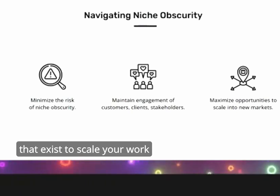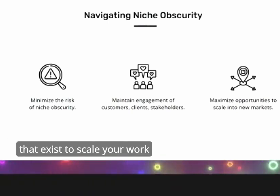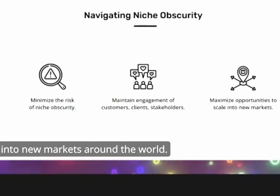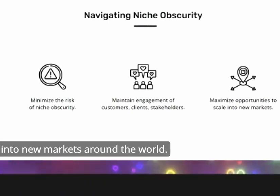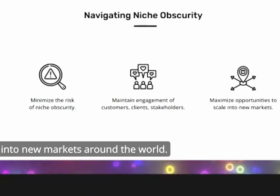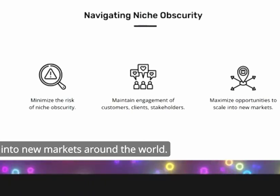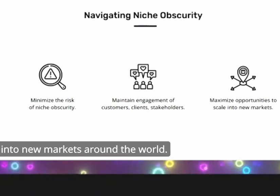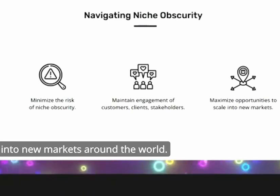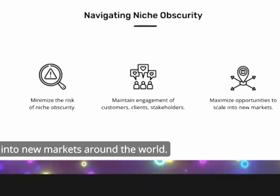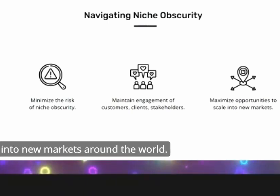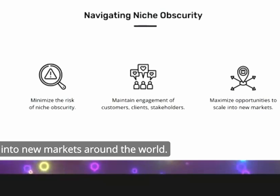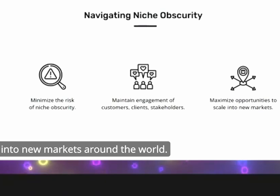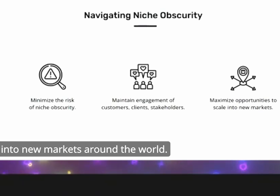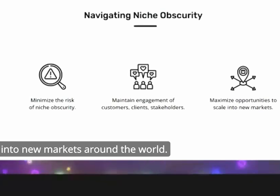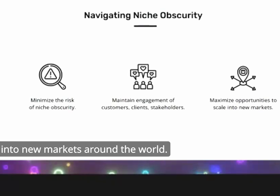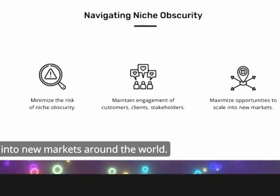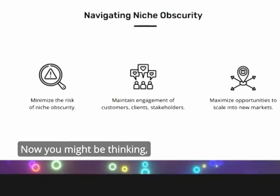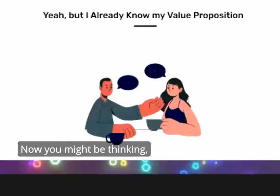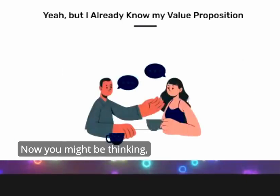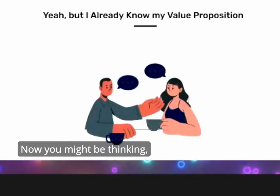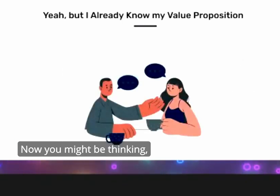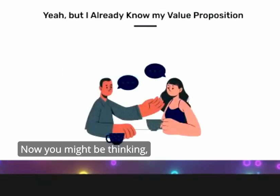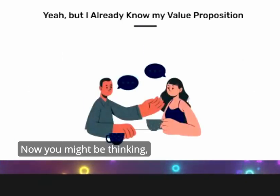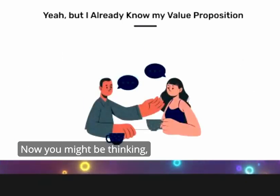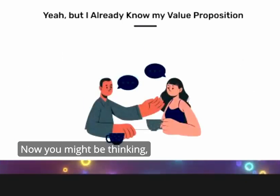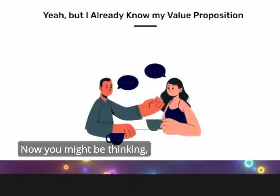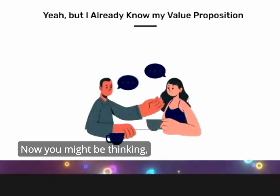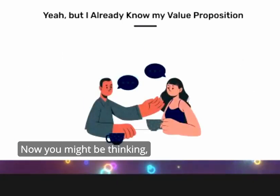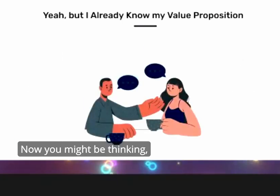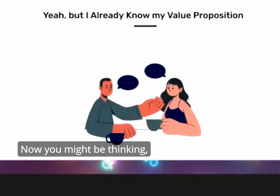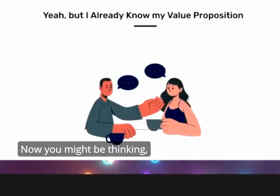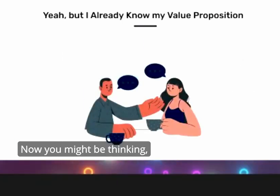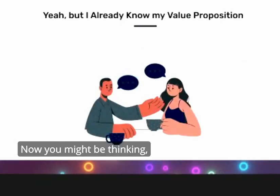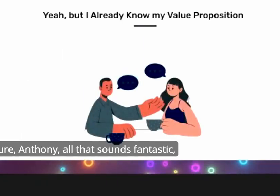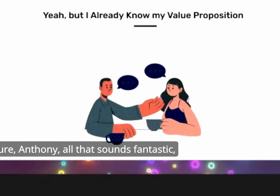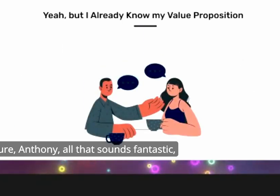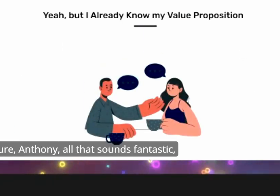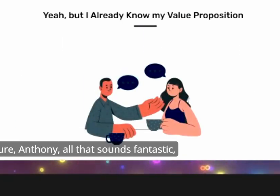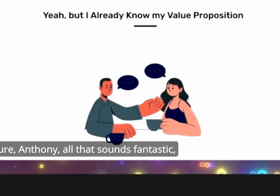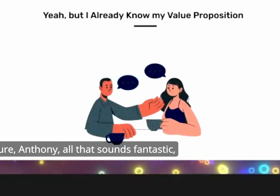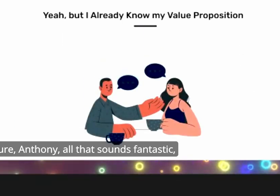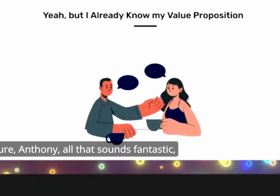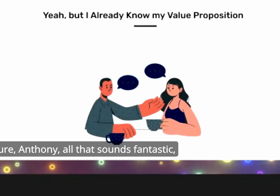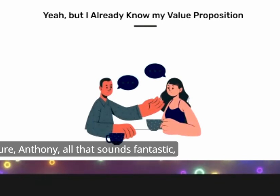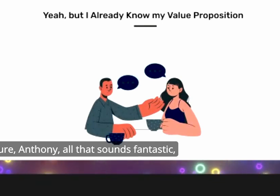work into new markets around the world now you might be thinking sure Anthony all that sounds